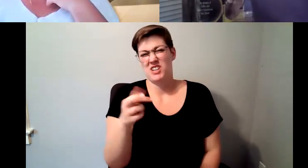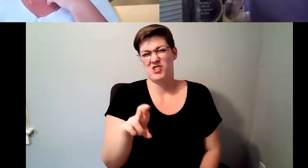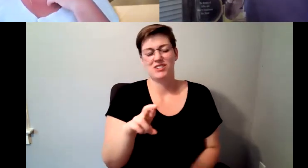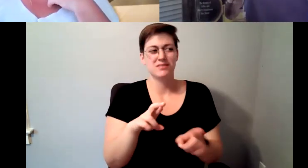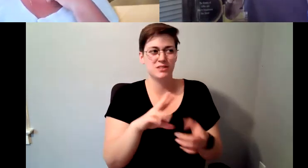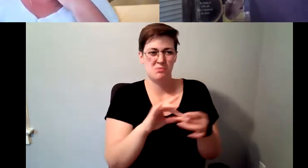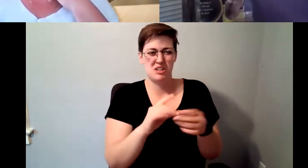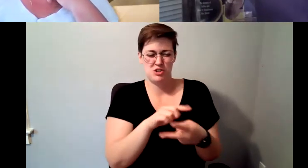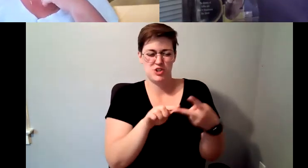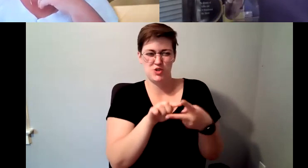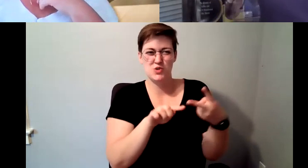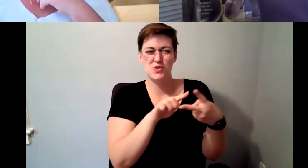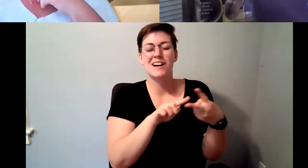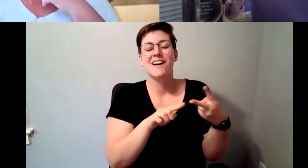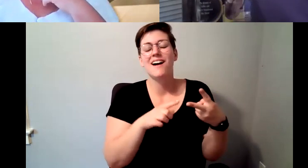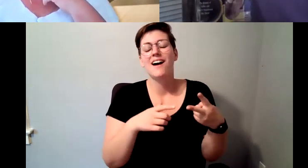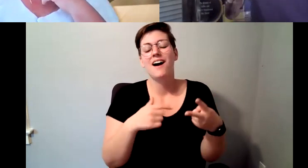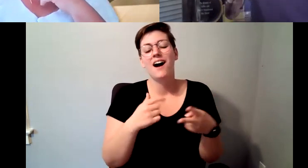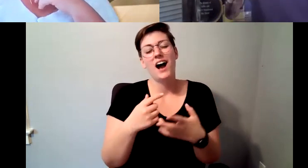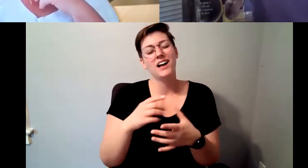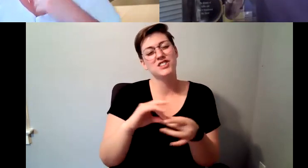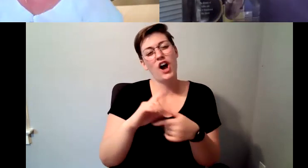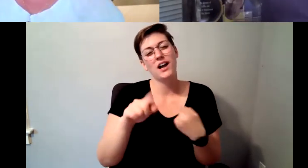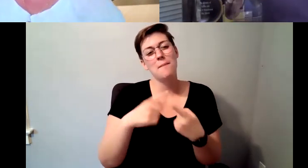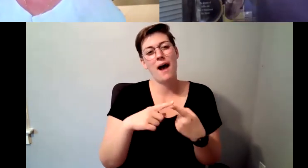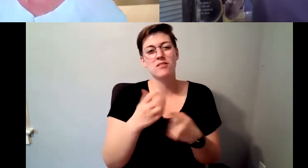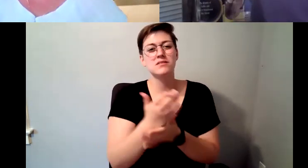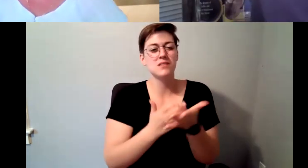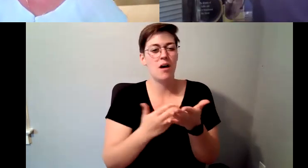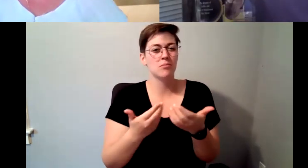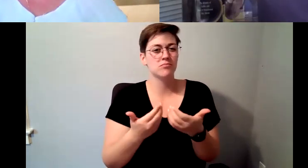D. Major Cohen: About sort of the differentiators there's a lot of great books and coffee, I